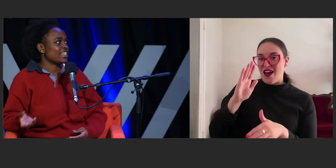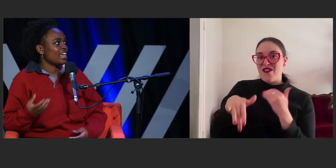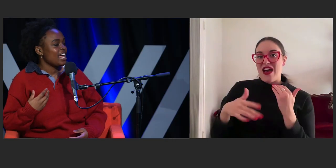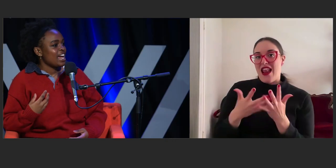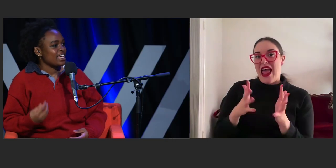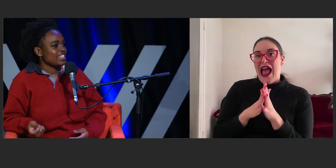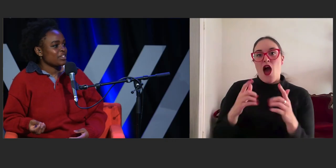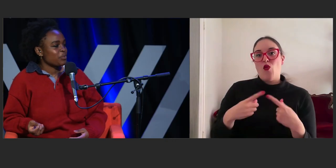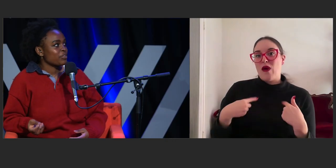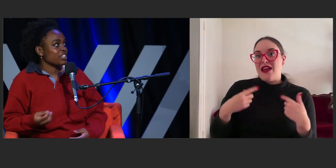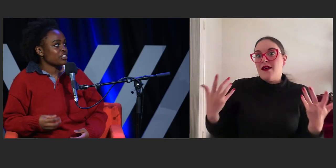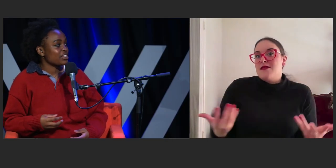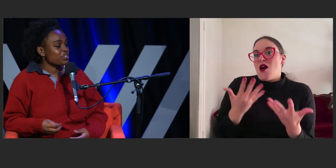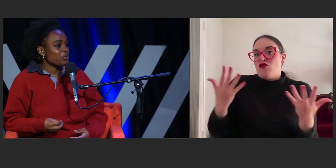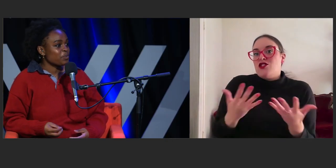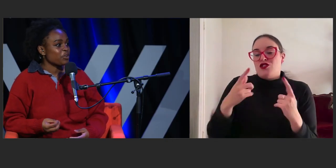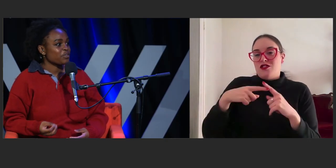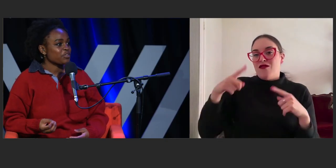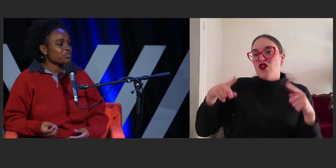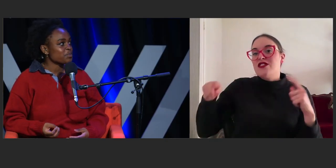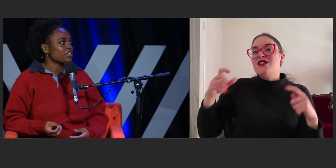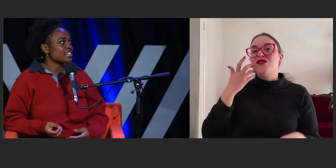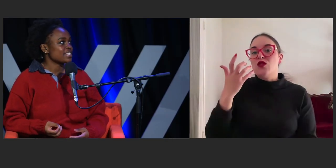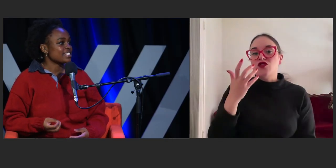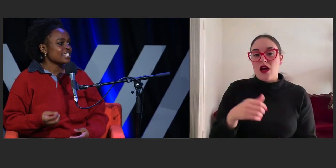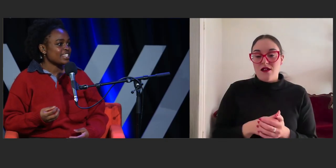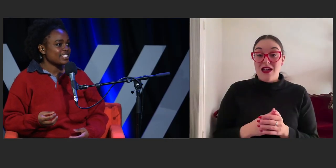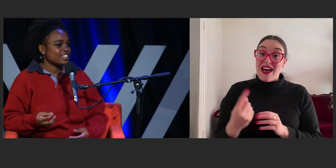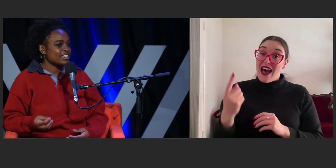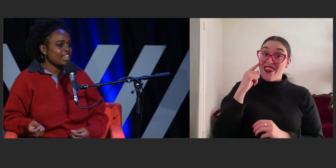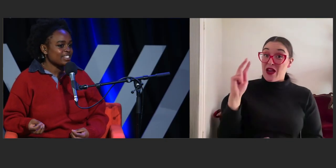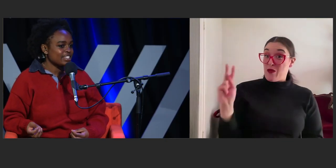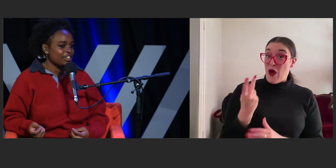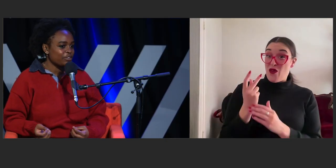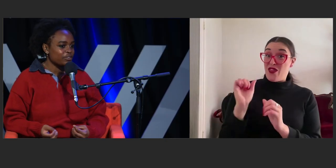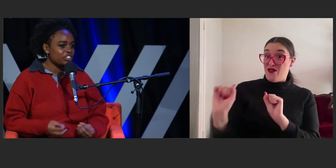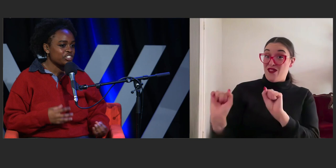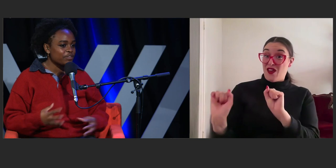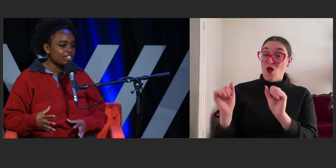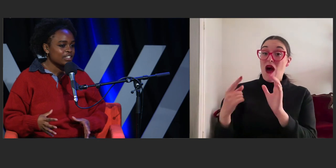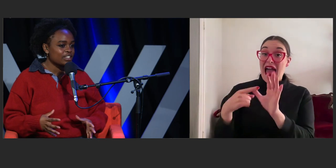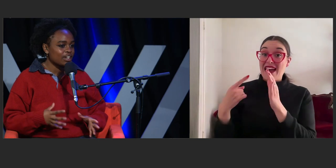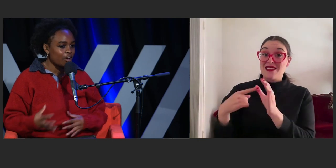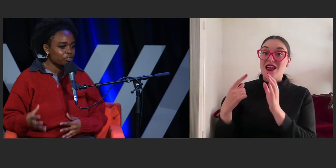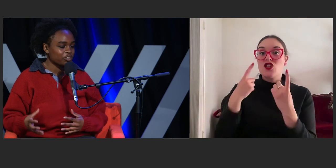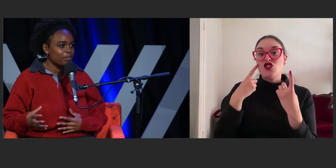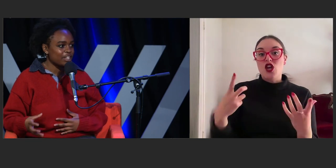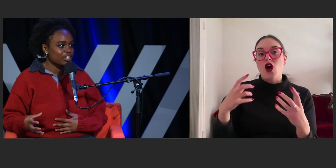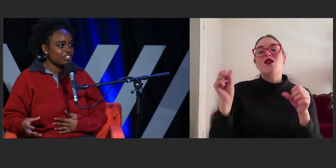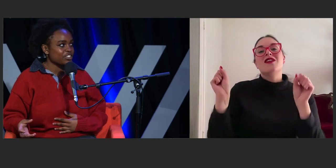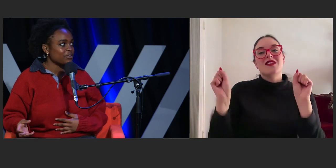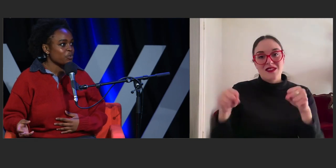and I think what really shines through in both of those responses is that idea of shifting the cultural imagination